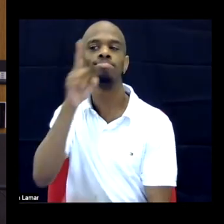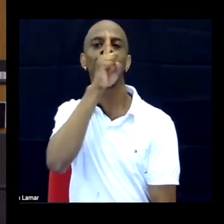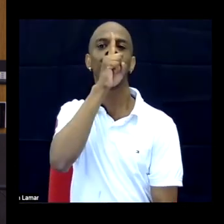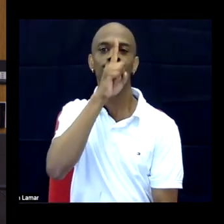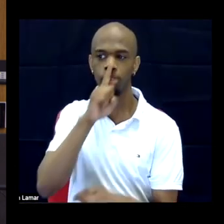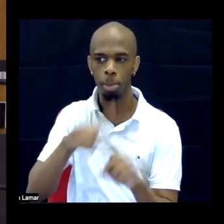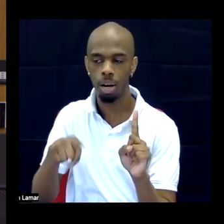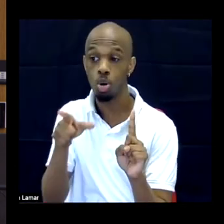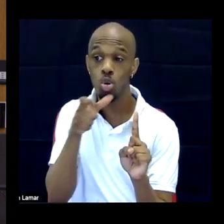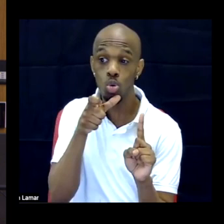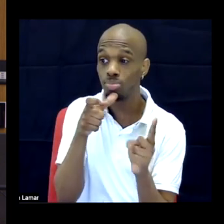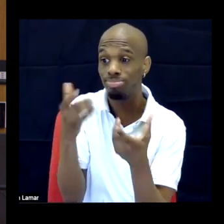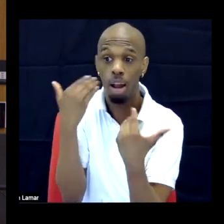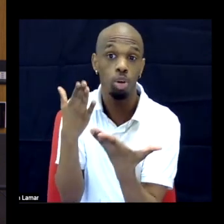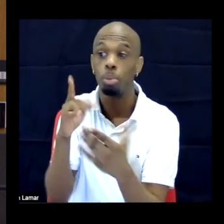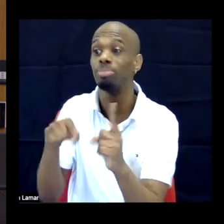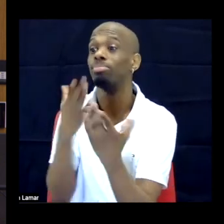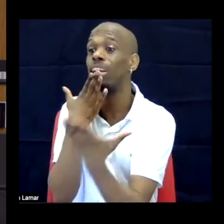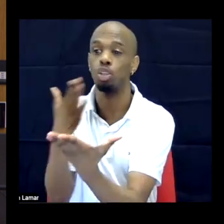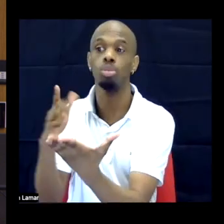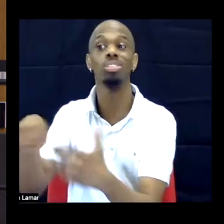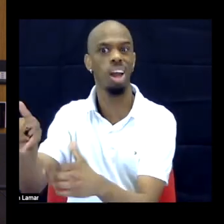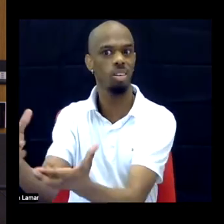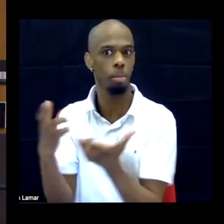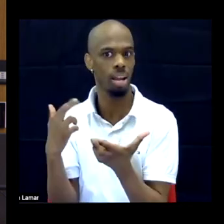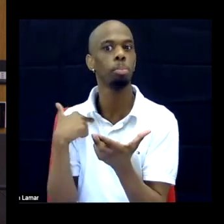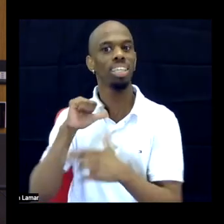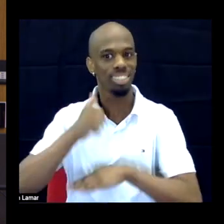One of the reviewers for Duke, originally the book was set up in a very chronological